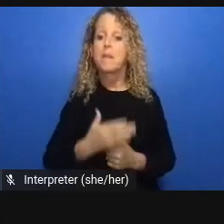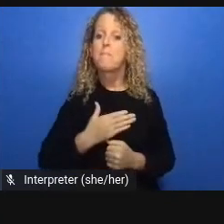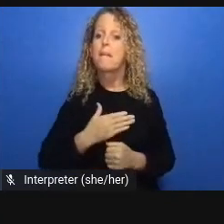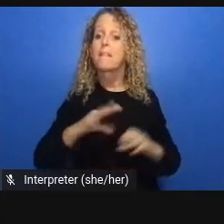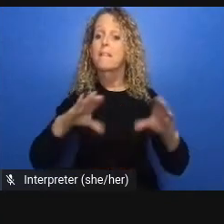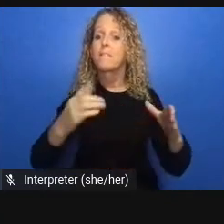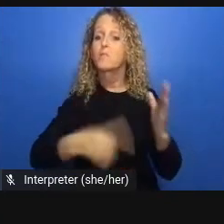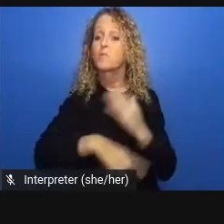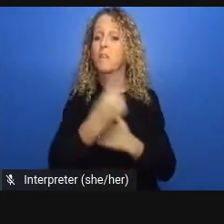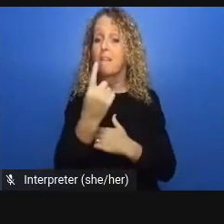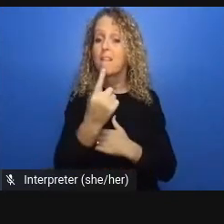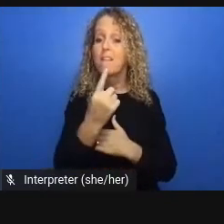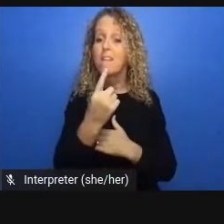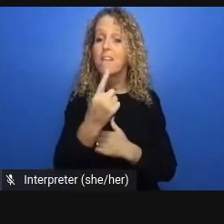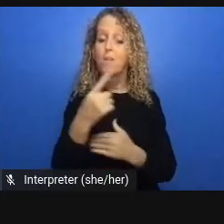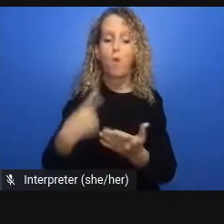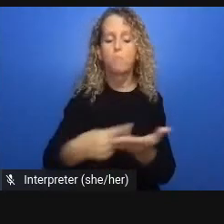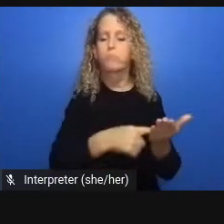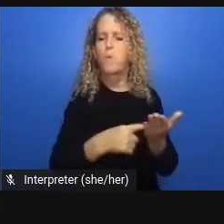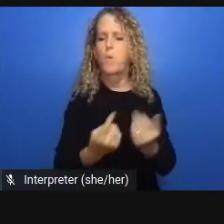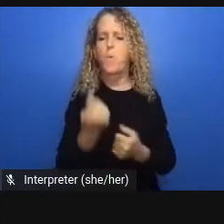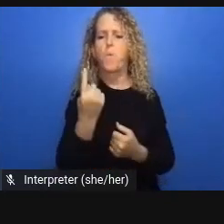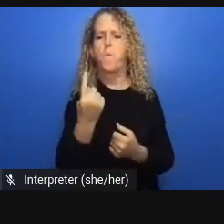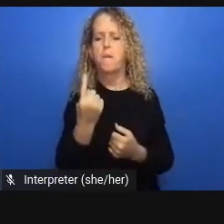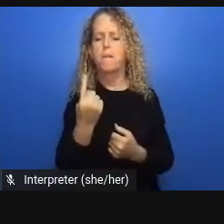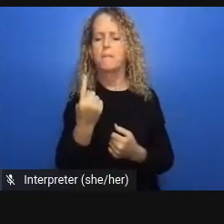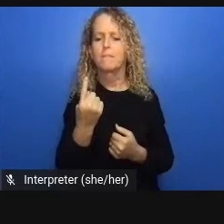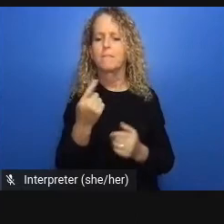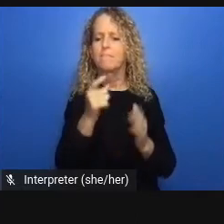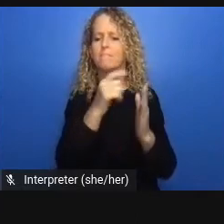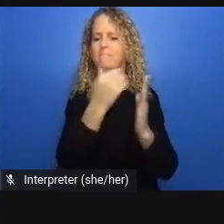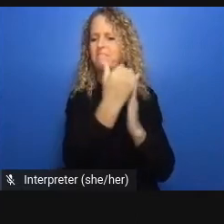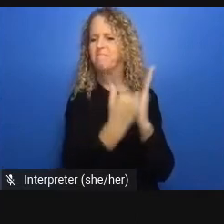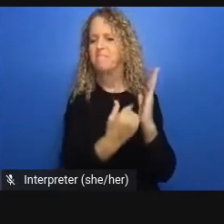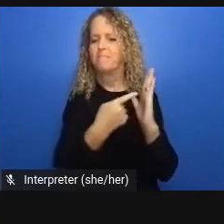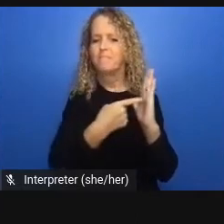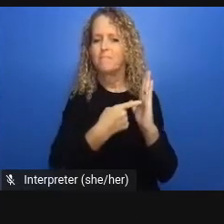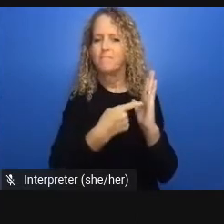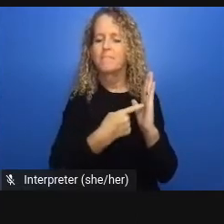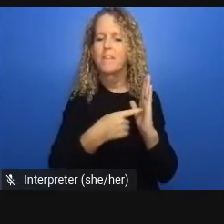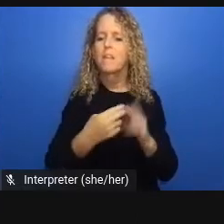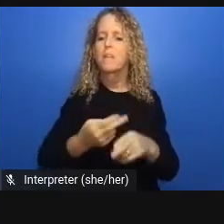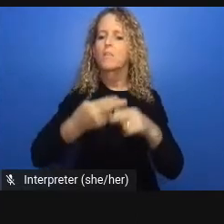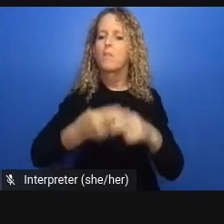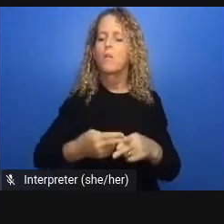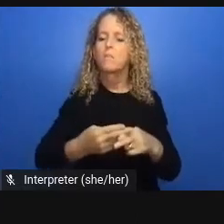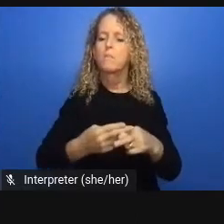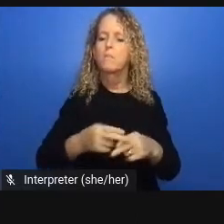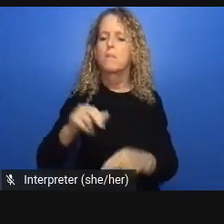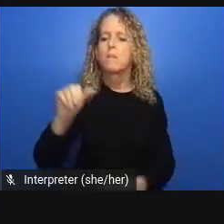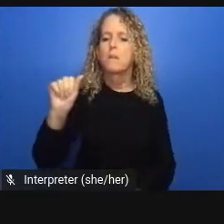so our report draws together the story of radical decarceration of provincial jails